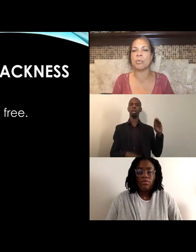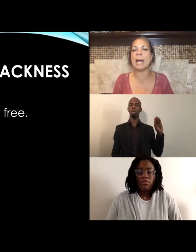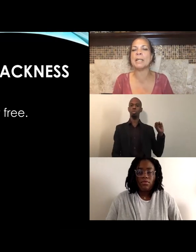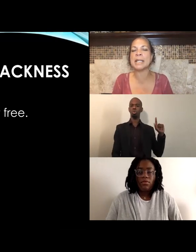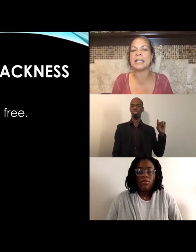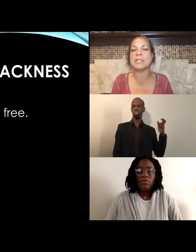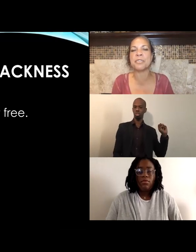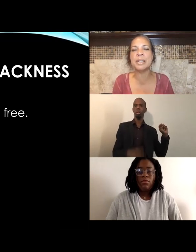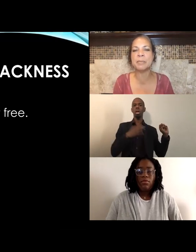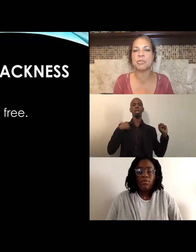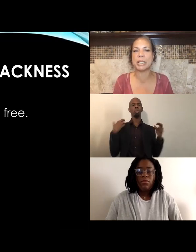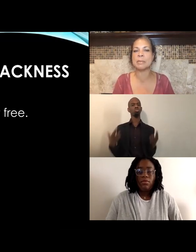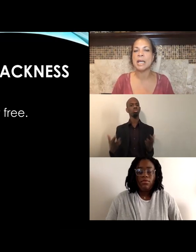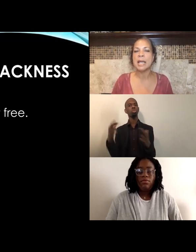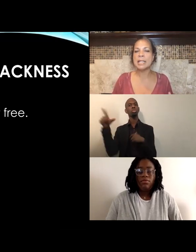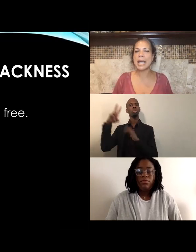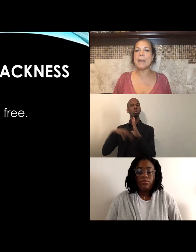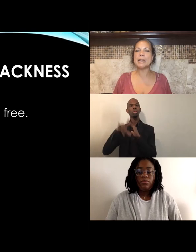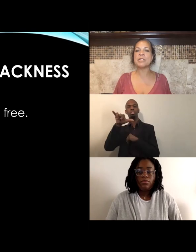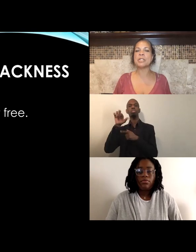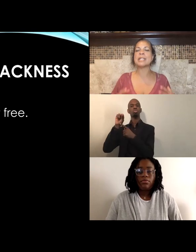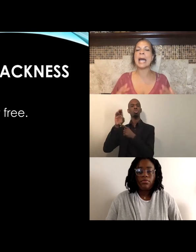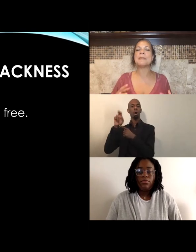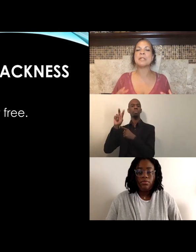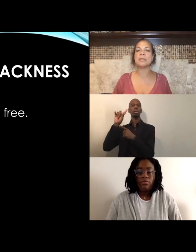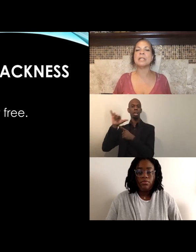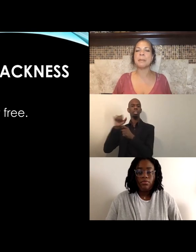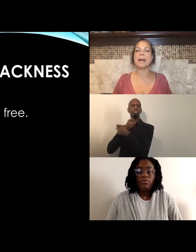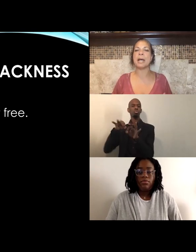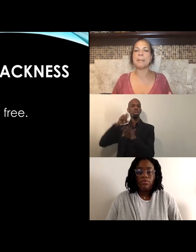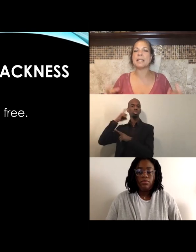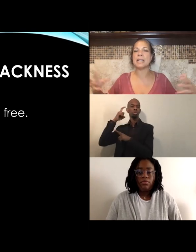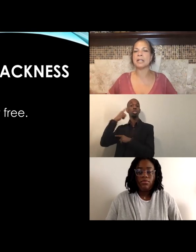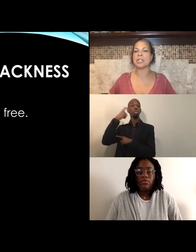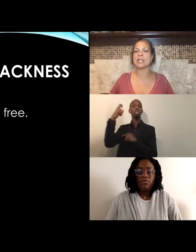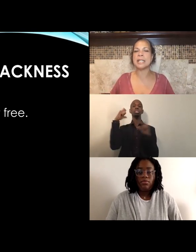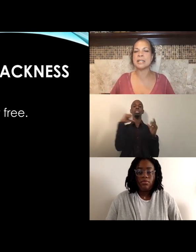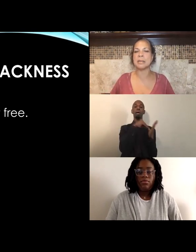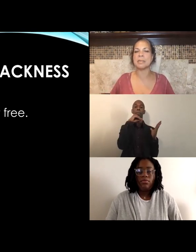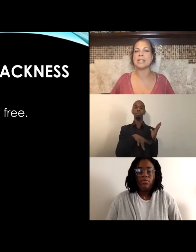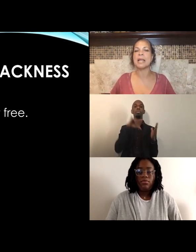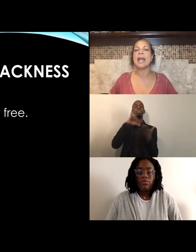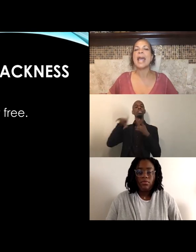Robin Kelly's, "Freedom Dreams" is abolition, is absolutely about upending unjust systems.